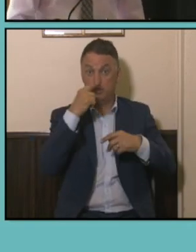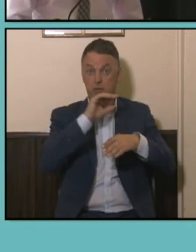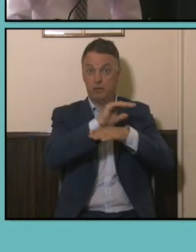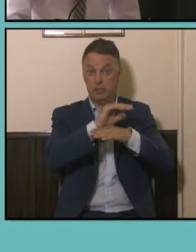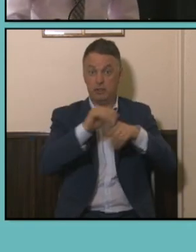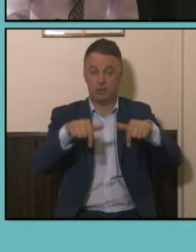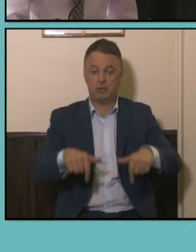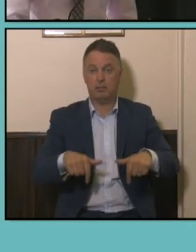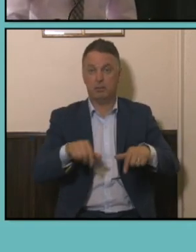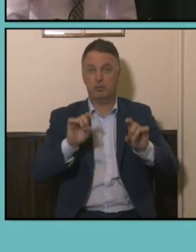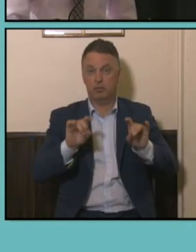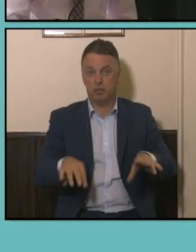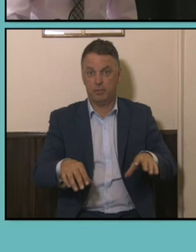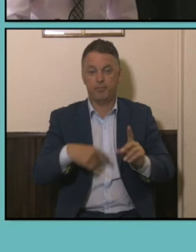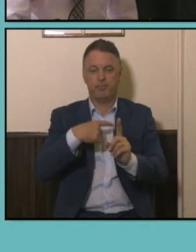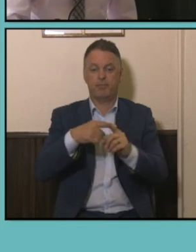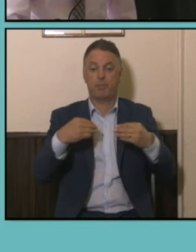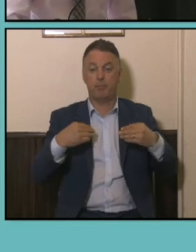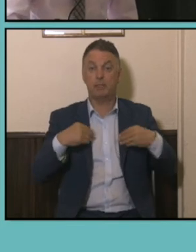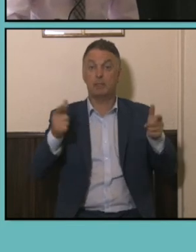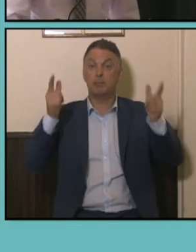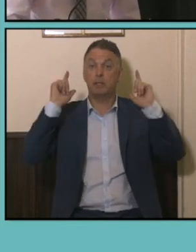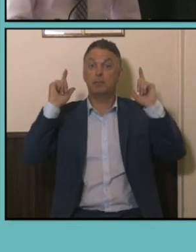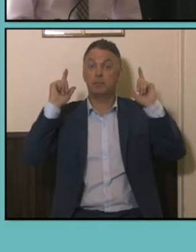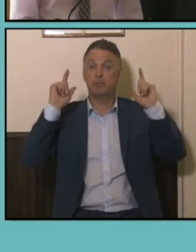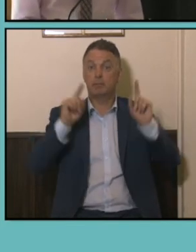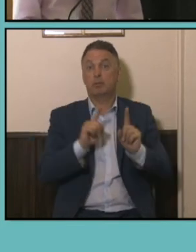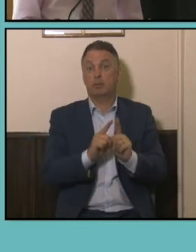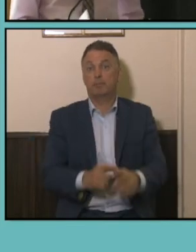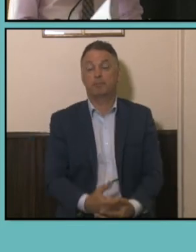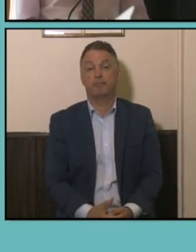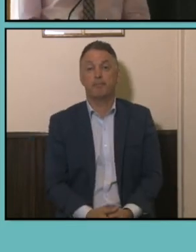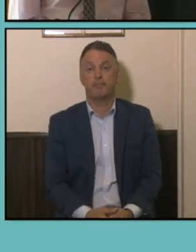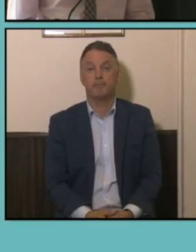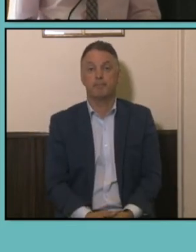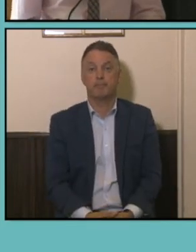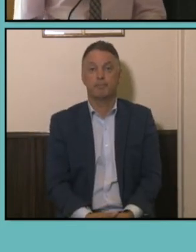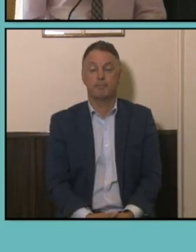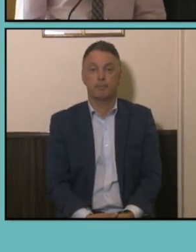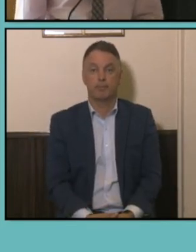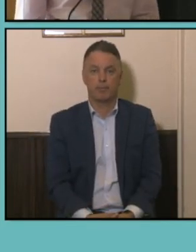and also business management banking and finance and hospitality. So on that I